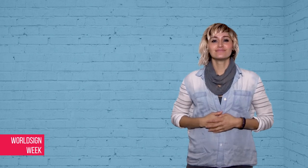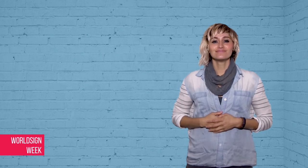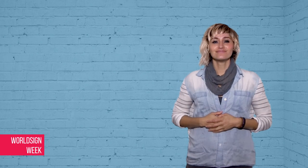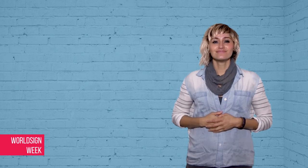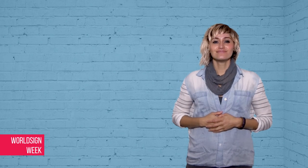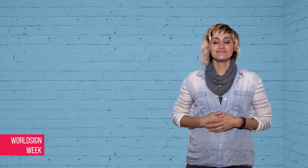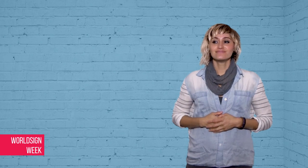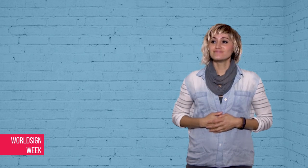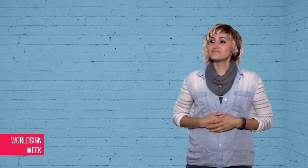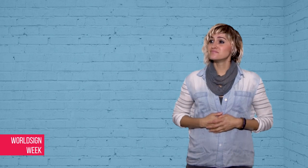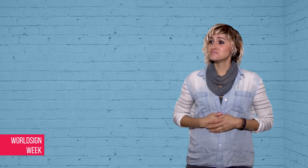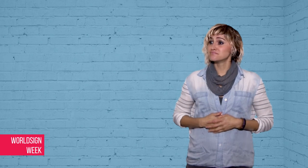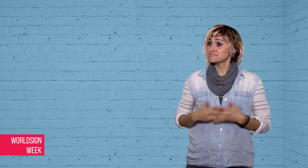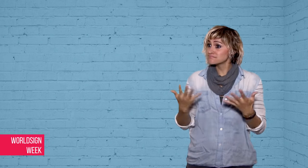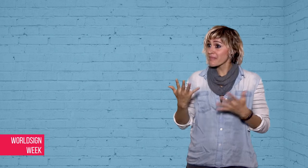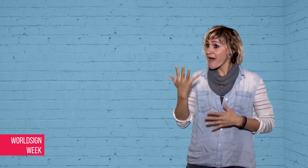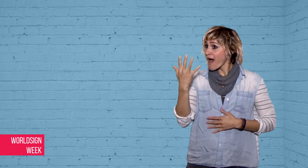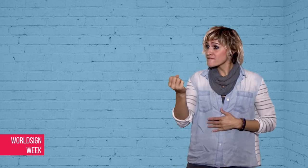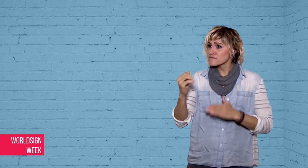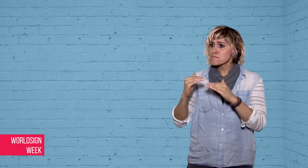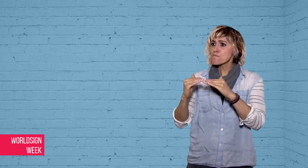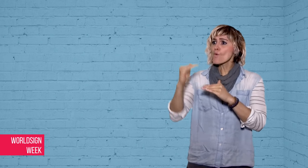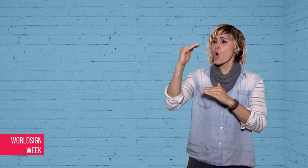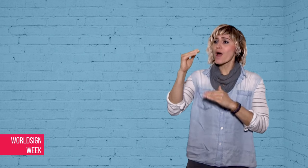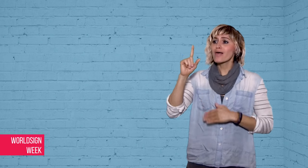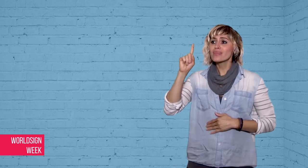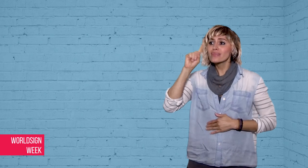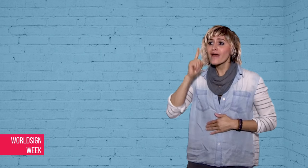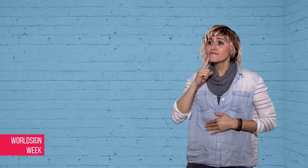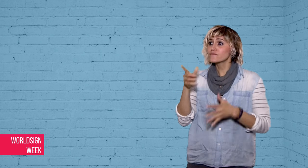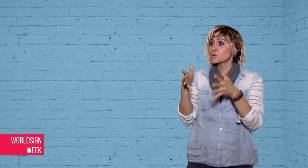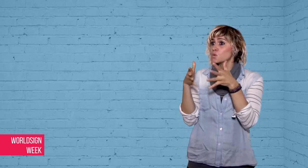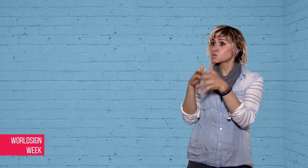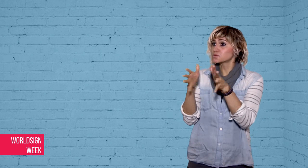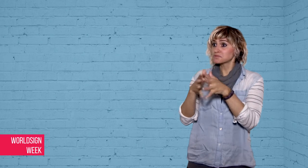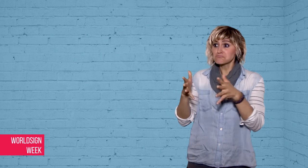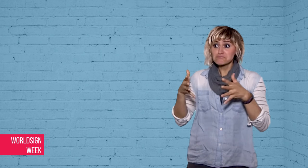lie and get forgiven easily in the future! More Deaf news?